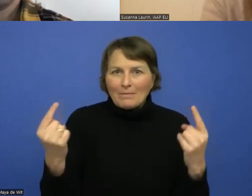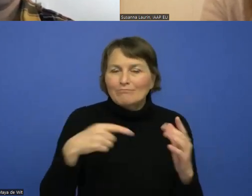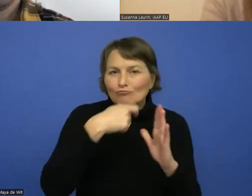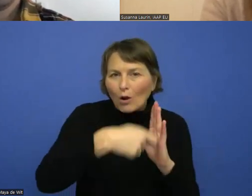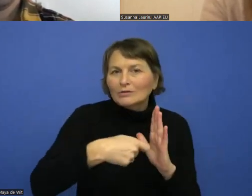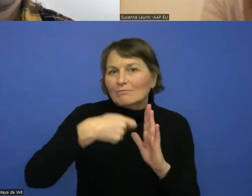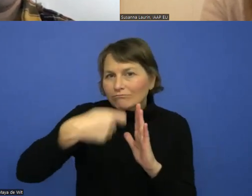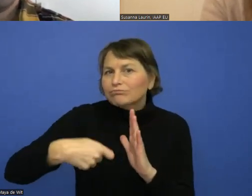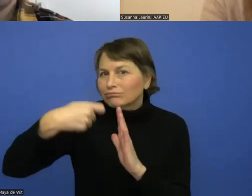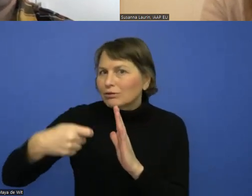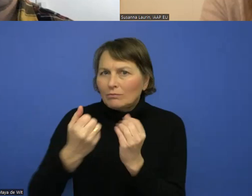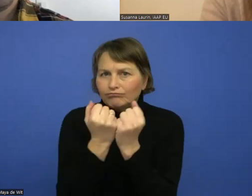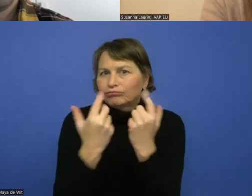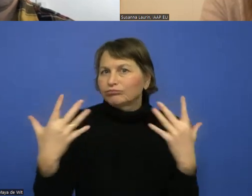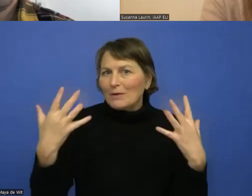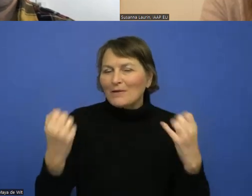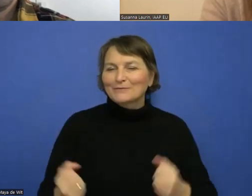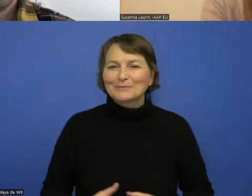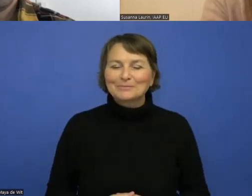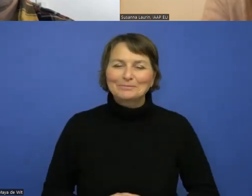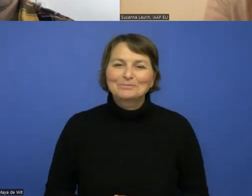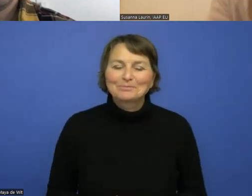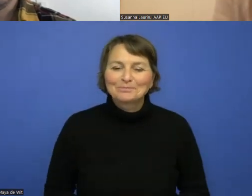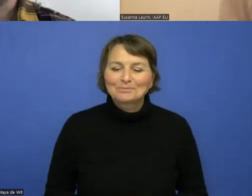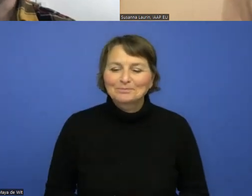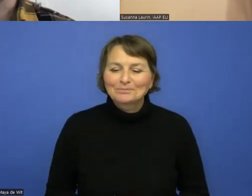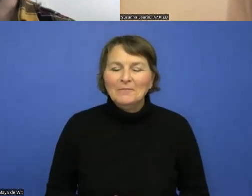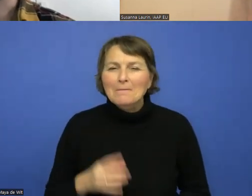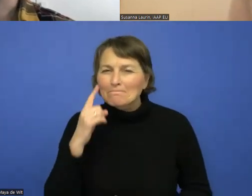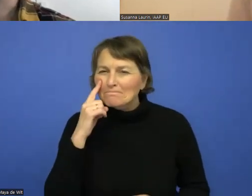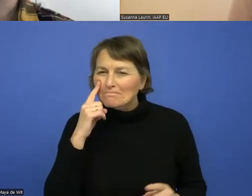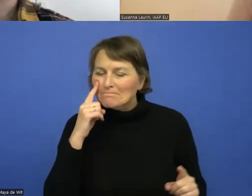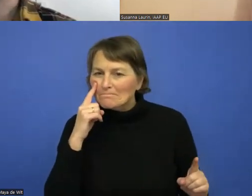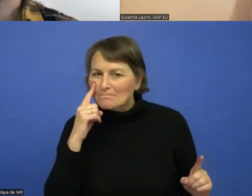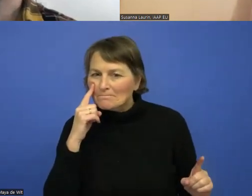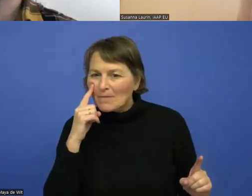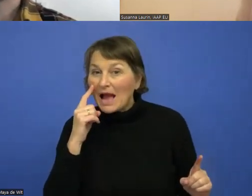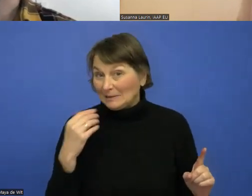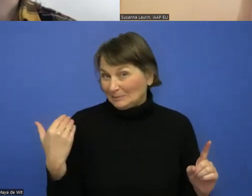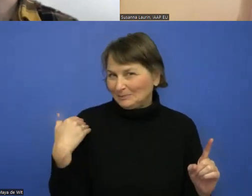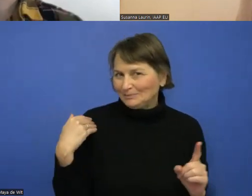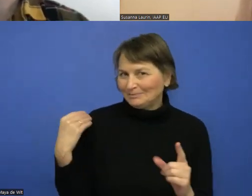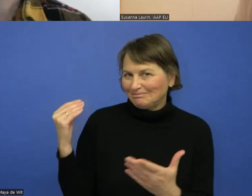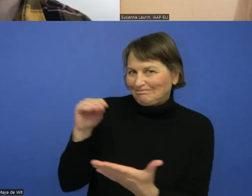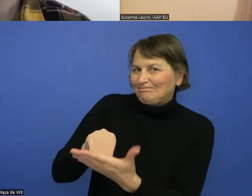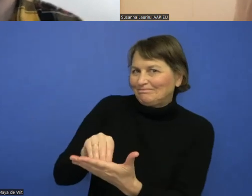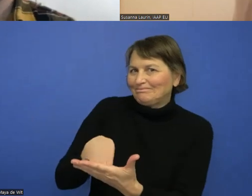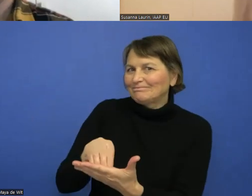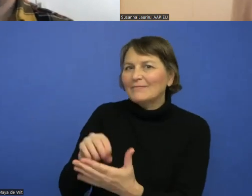So yeah. And then we have a comment >> DANIEL MONTALVO: I just put a link to the rules page there. Yeah.